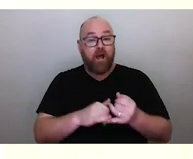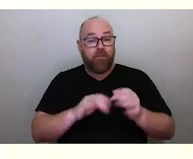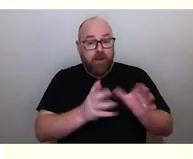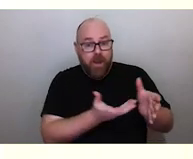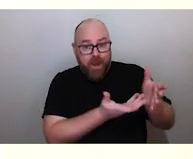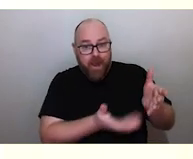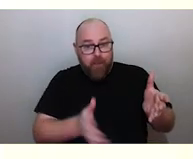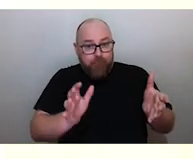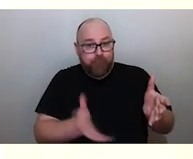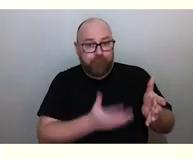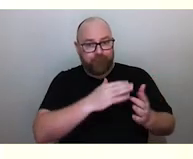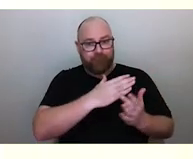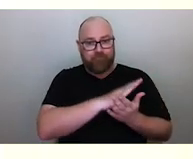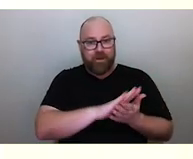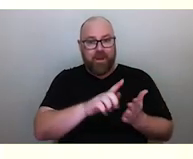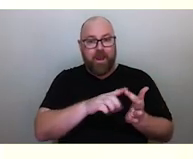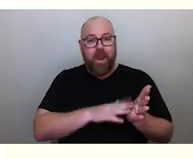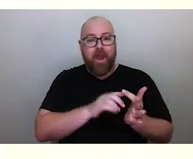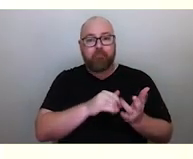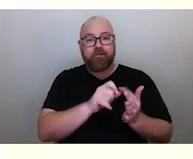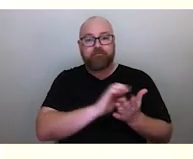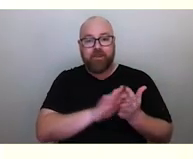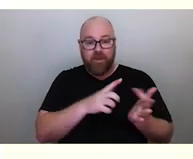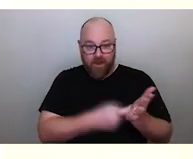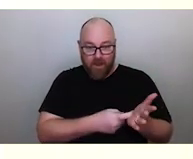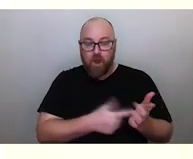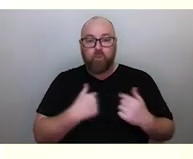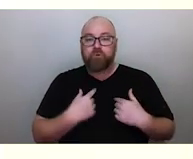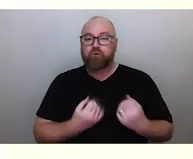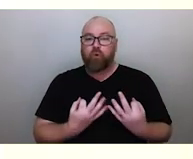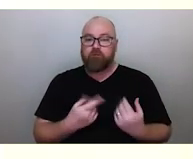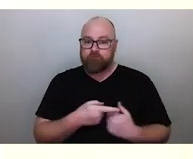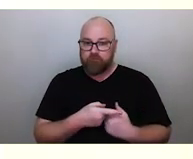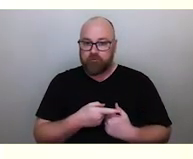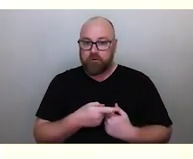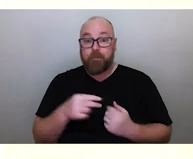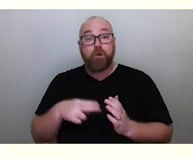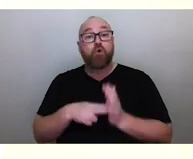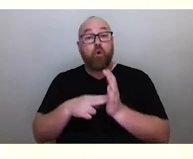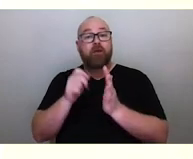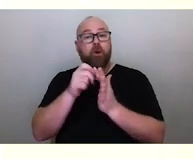we don't have a navigational star like we do in the northern hemisphere. The Northern Hemisphere, we have Polaris,